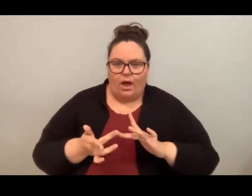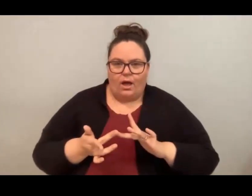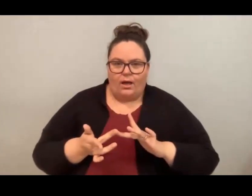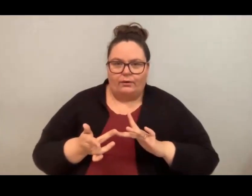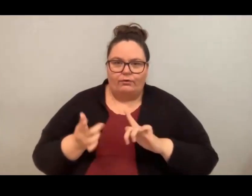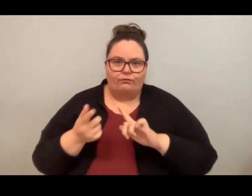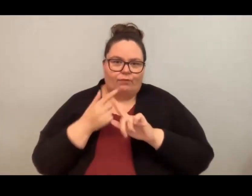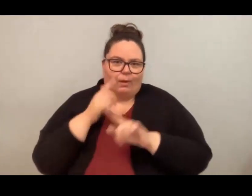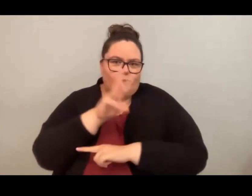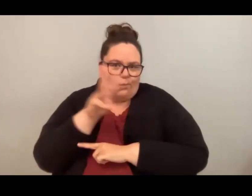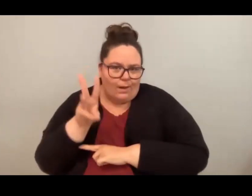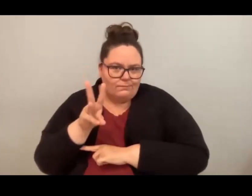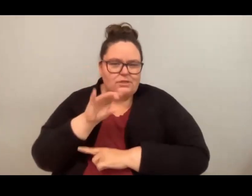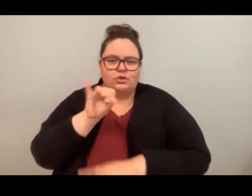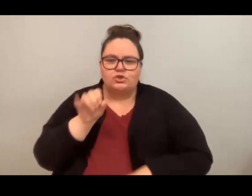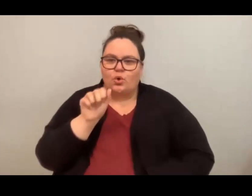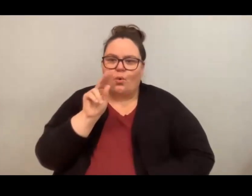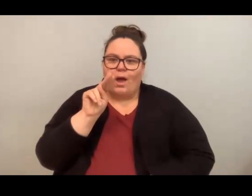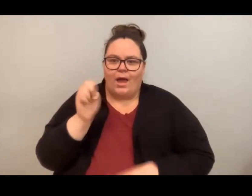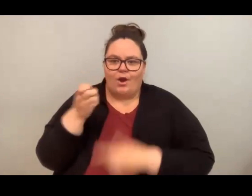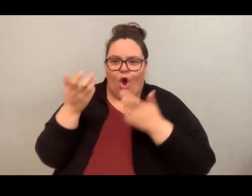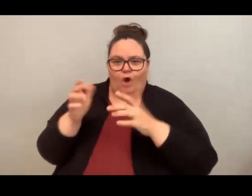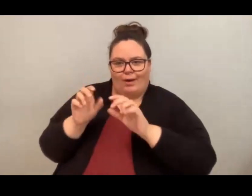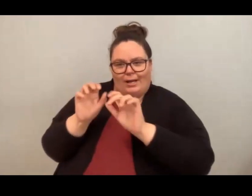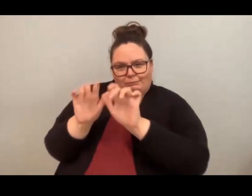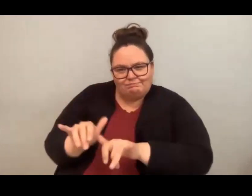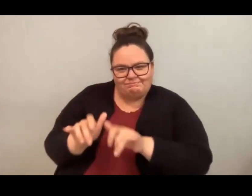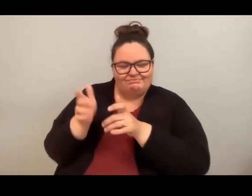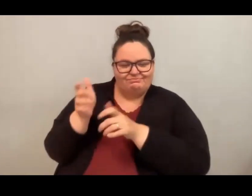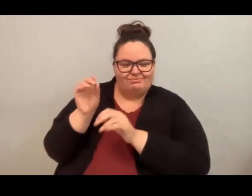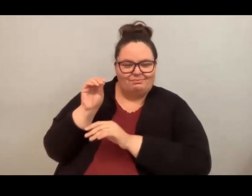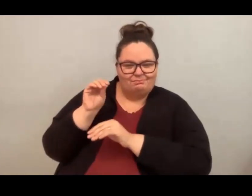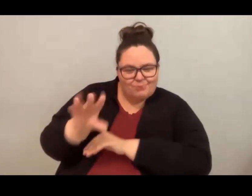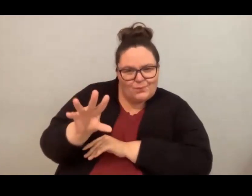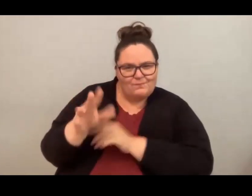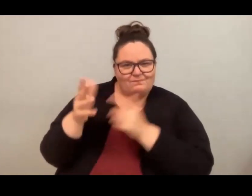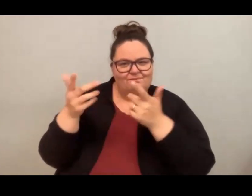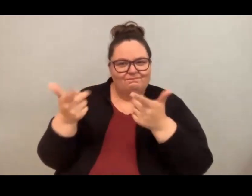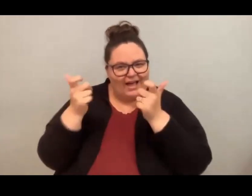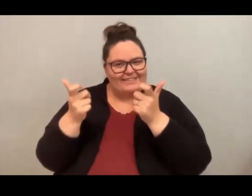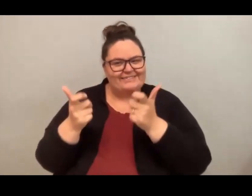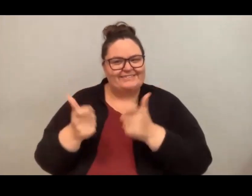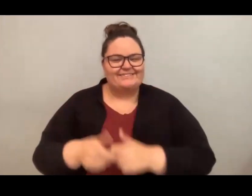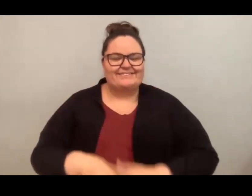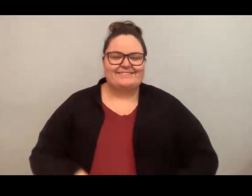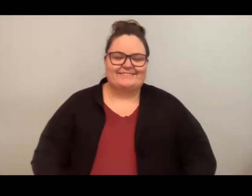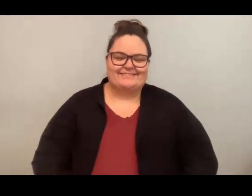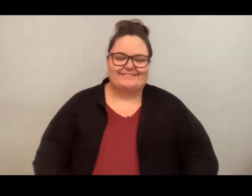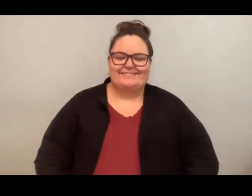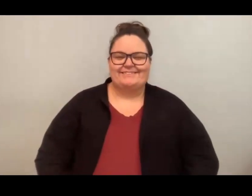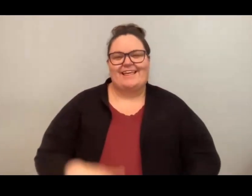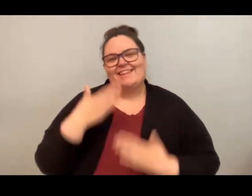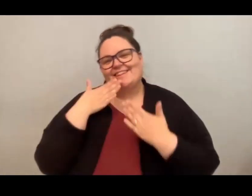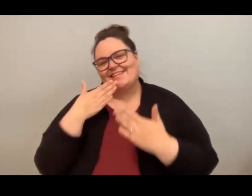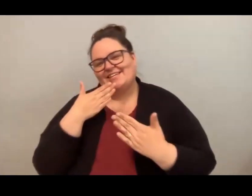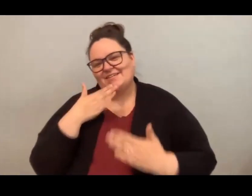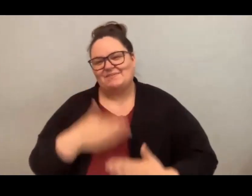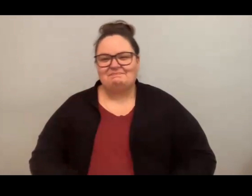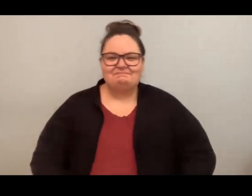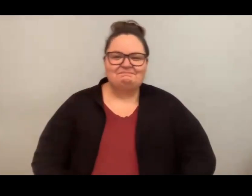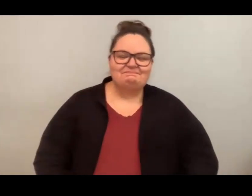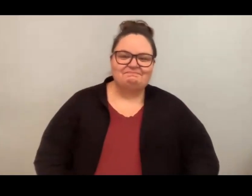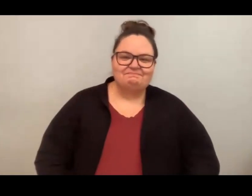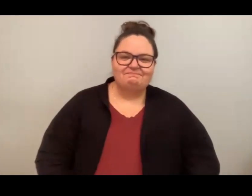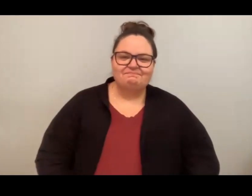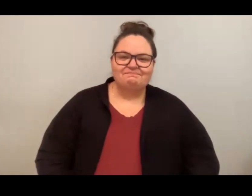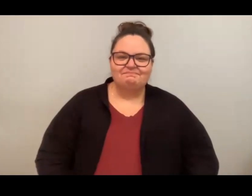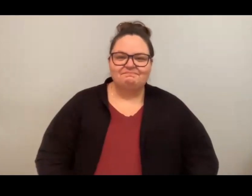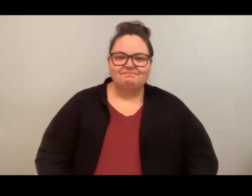Jo-Anne has already in the chat put up the link to get your hands on the issue so thanks Jo-Anne.